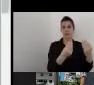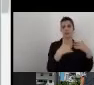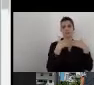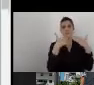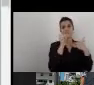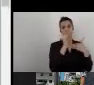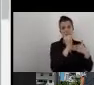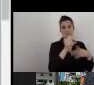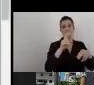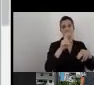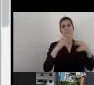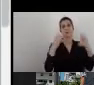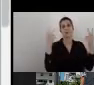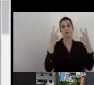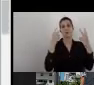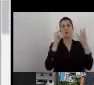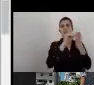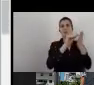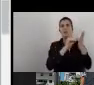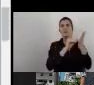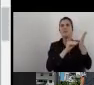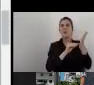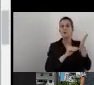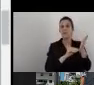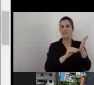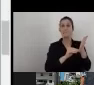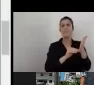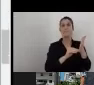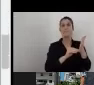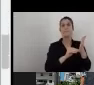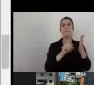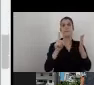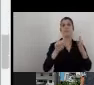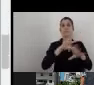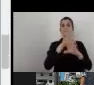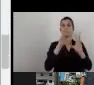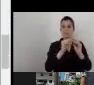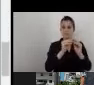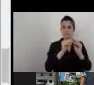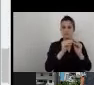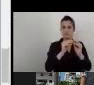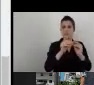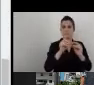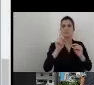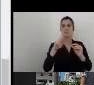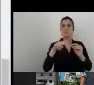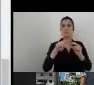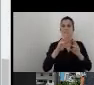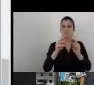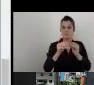the Table of Contents, Executive summary, Additional Summary. Then we go to list all of